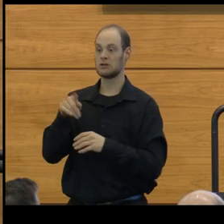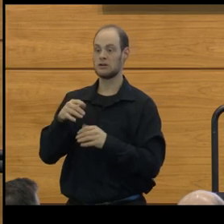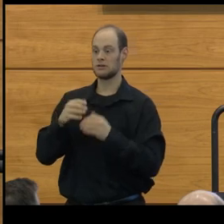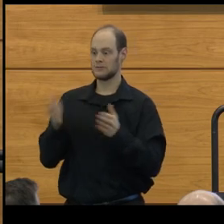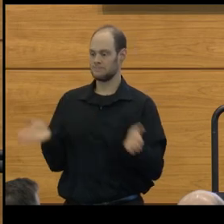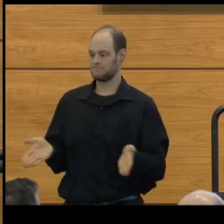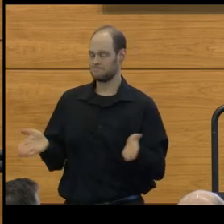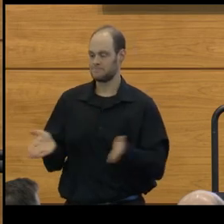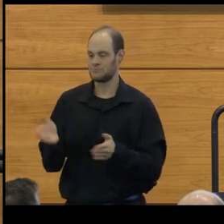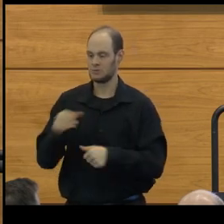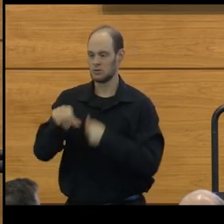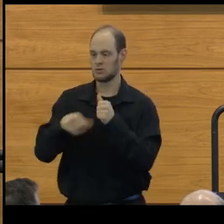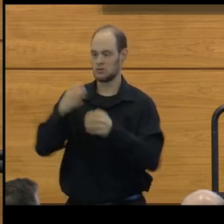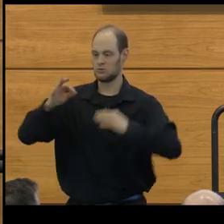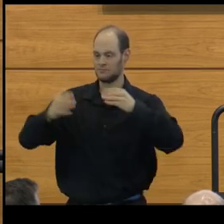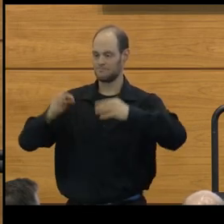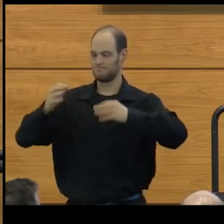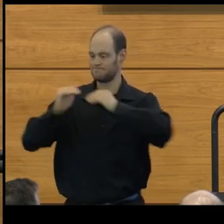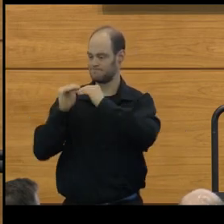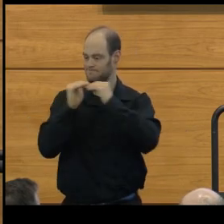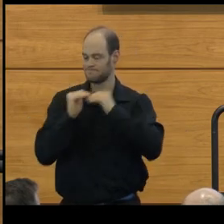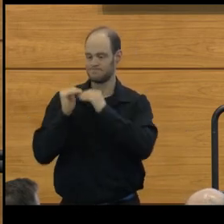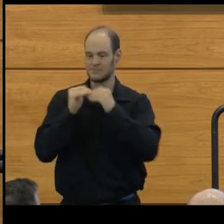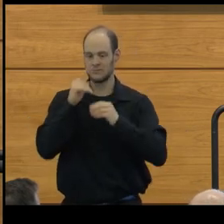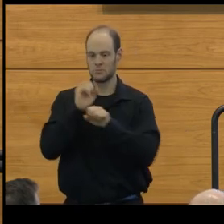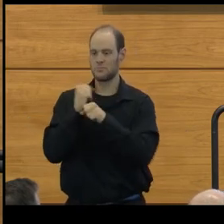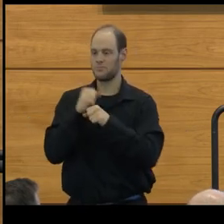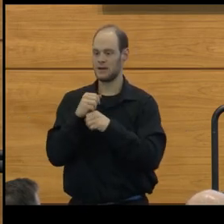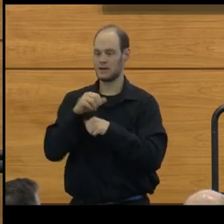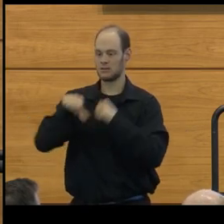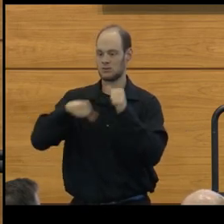through scholarly efforts to make social technologies